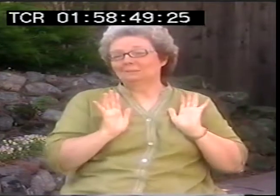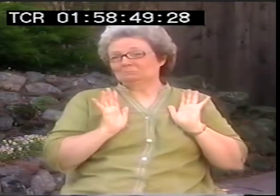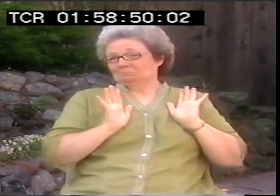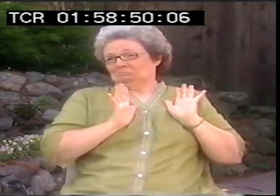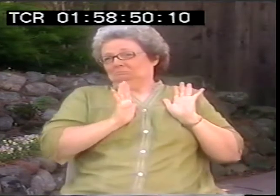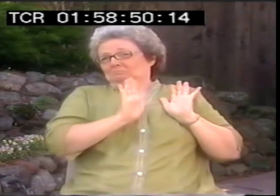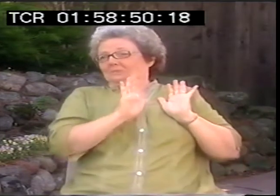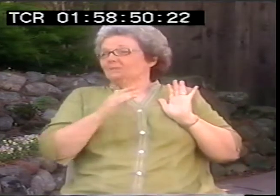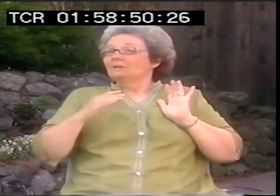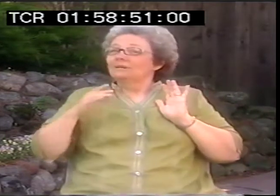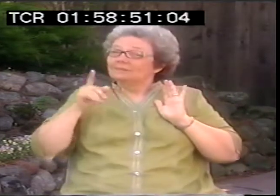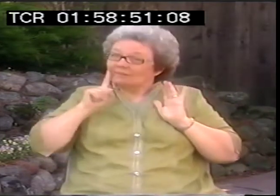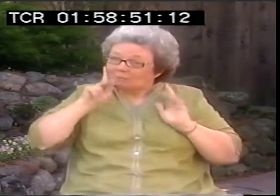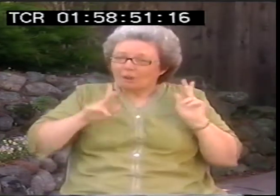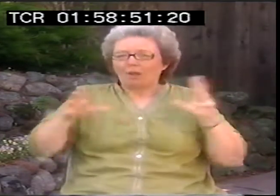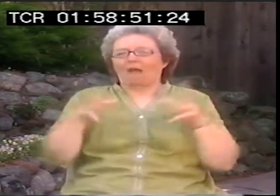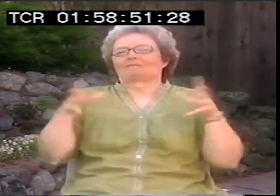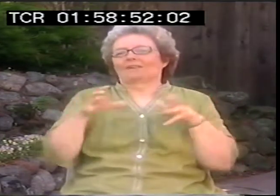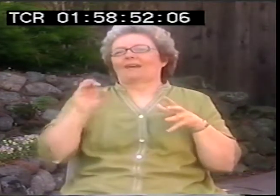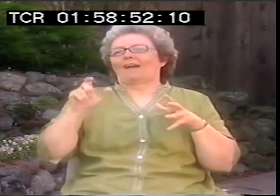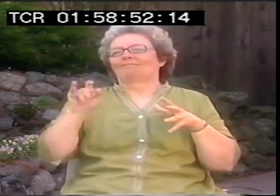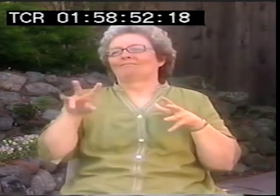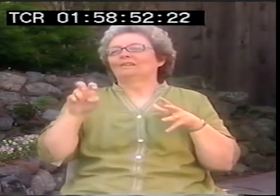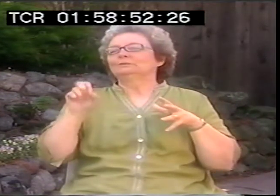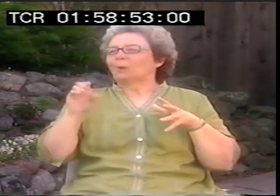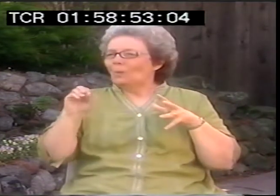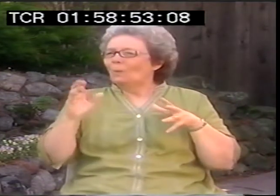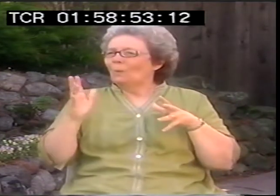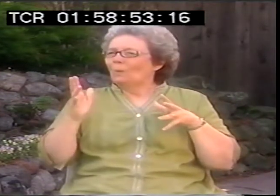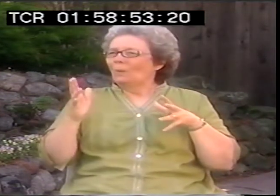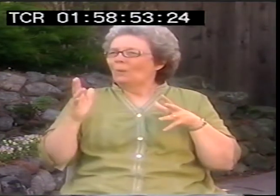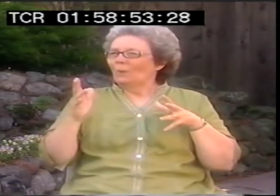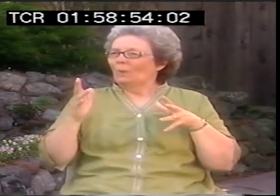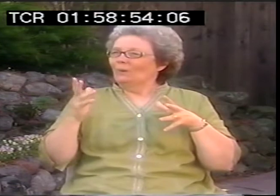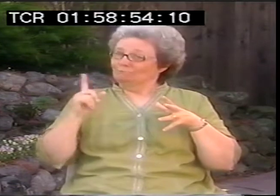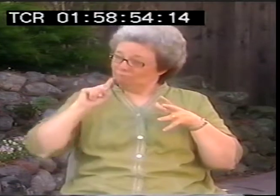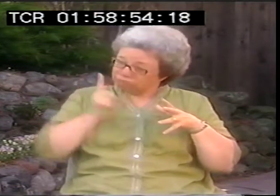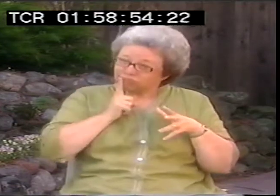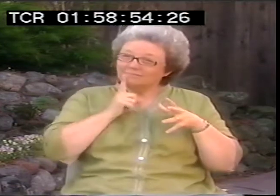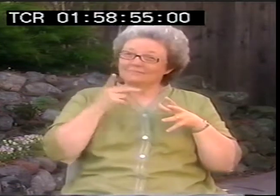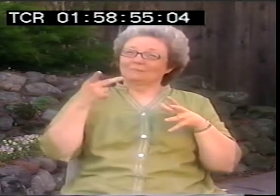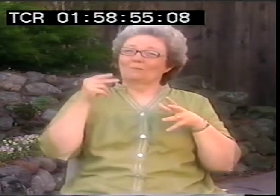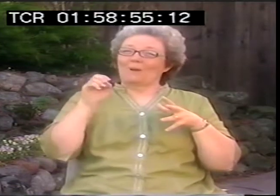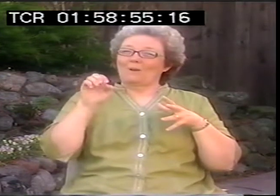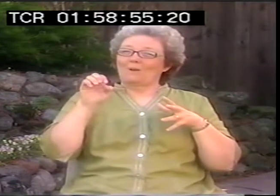I'm so important, my experience, my life, everything. But deaf folks are collective.